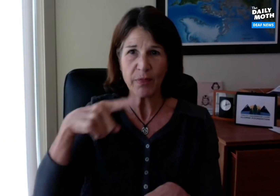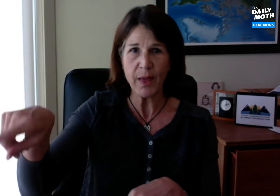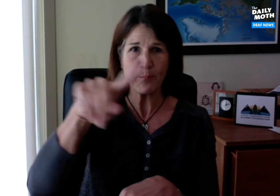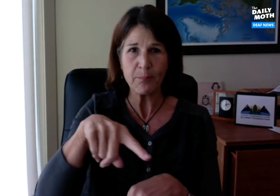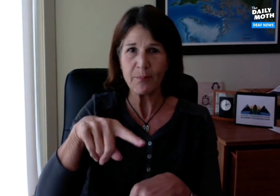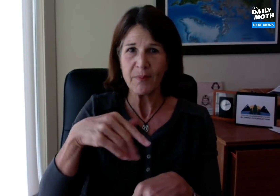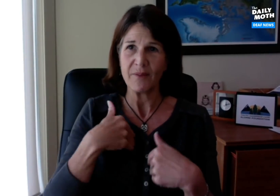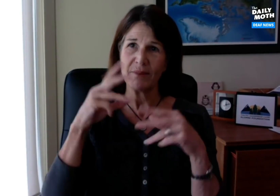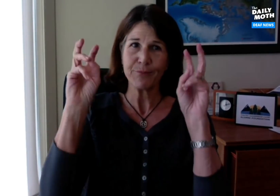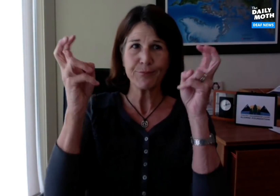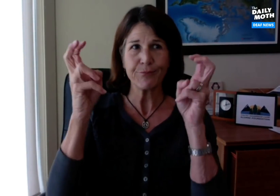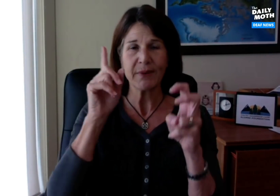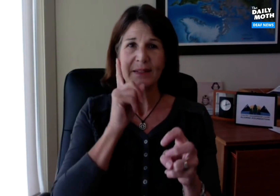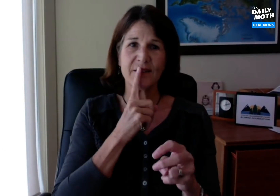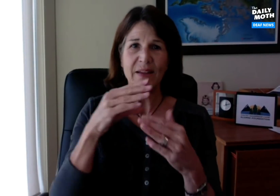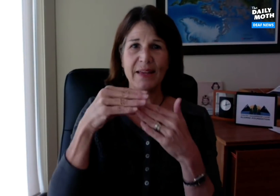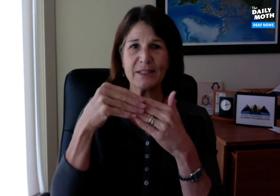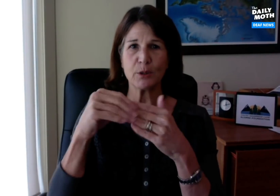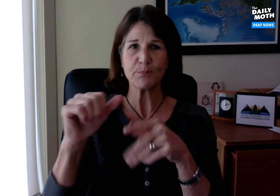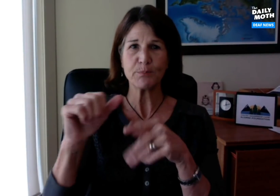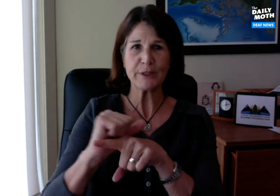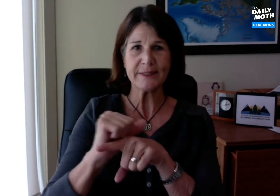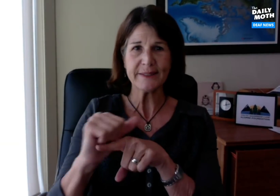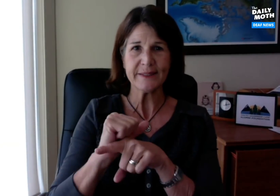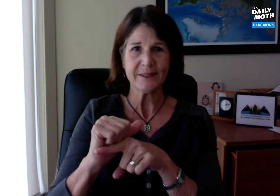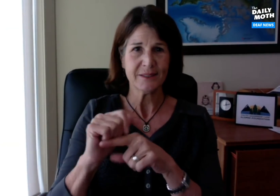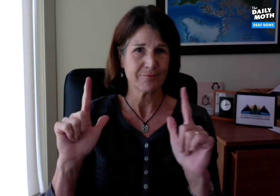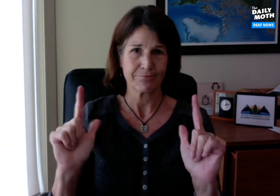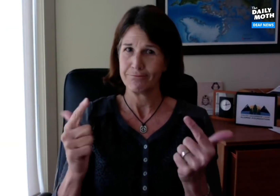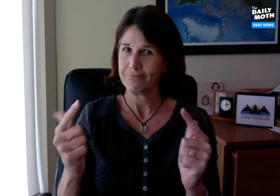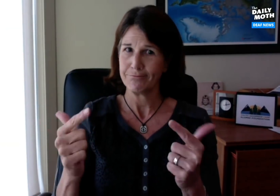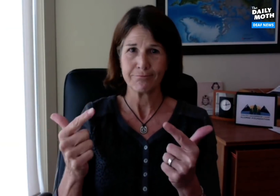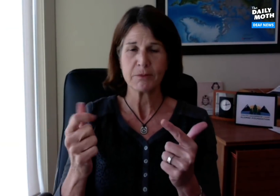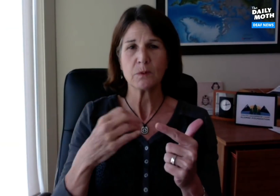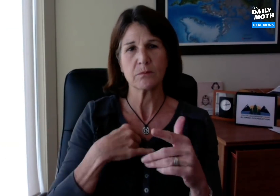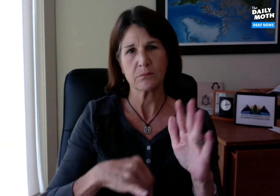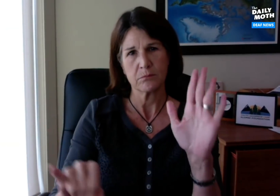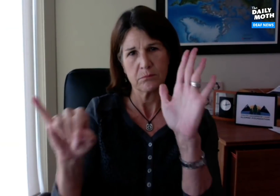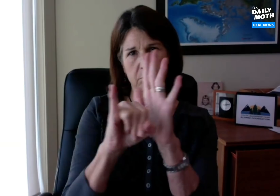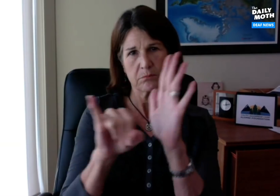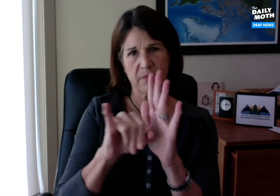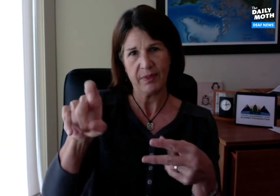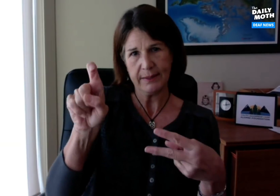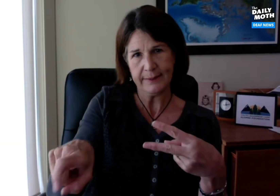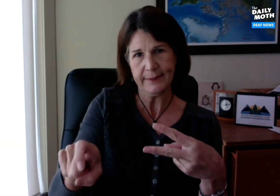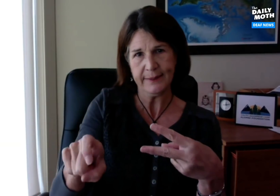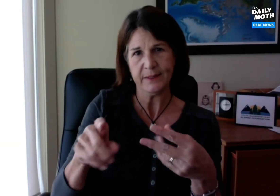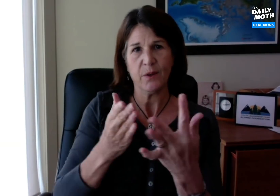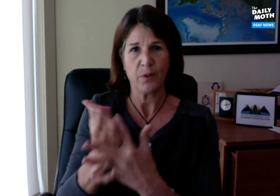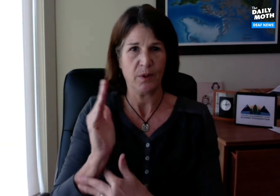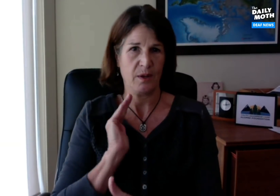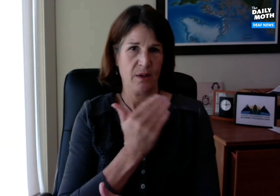opportunities to have deaf leadership trainings. So we've identified their needs through